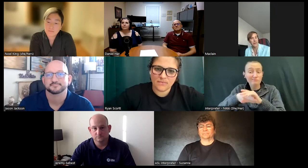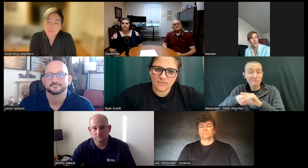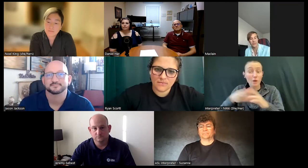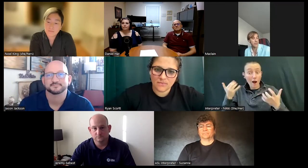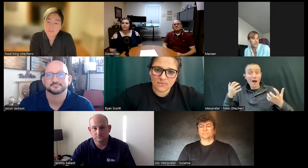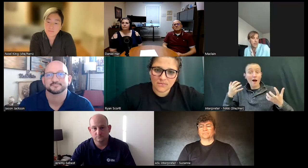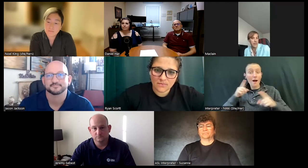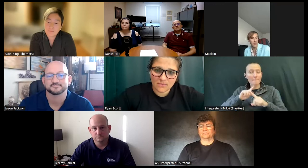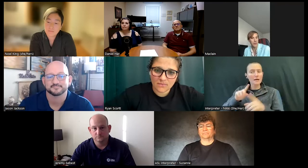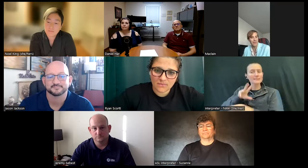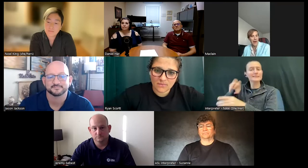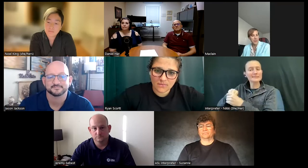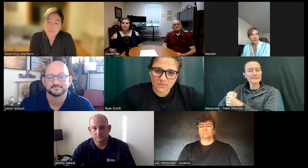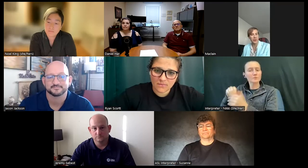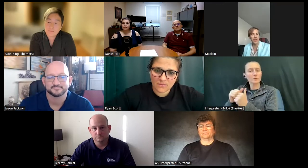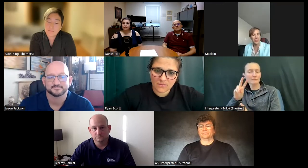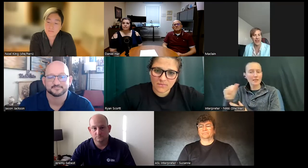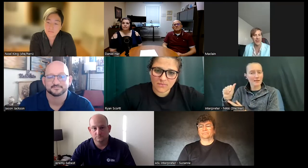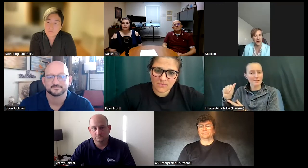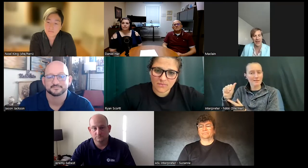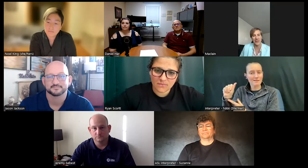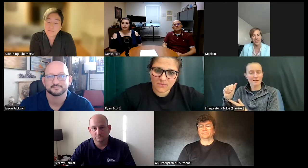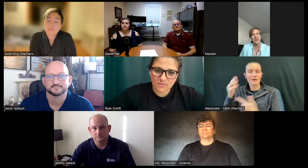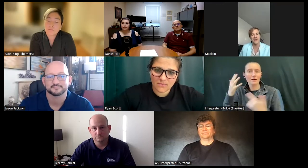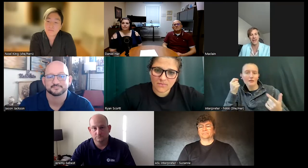military it's just it would allow me to join because I relied on a hearing